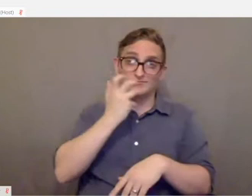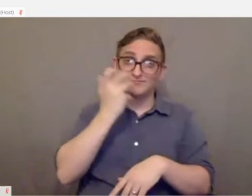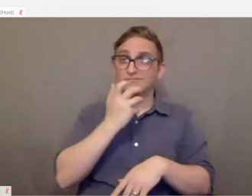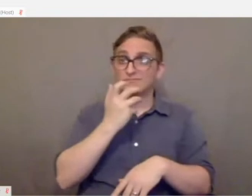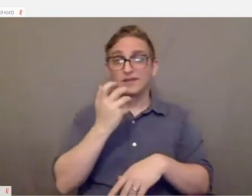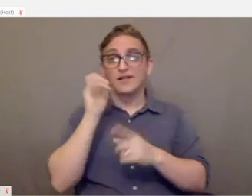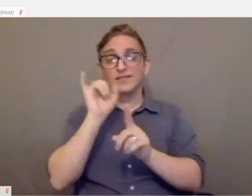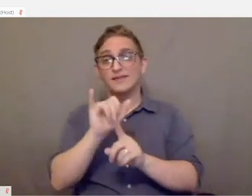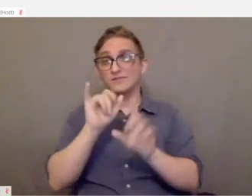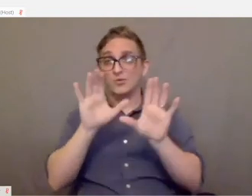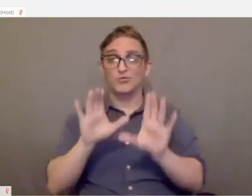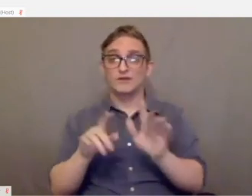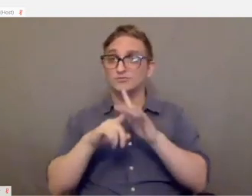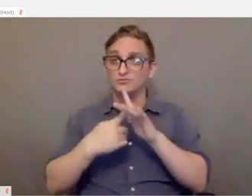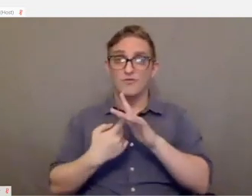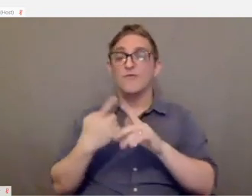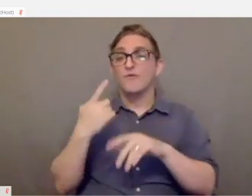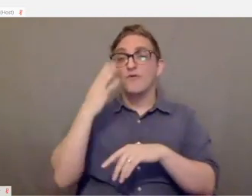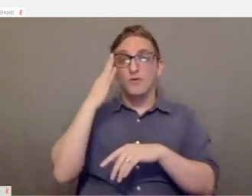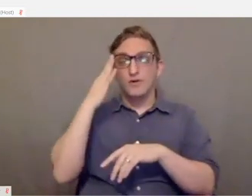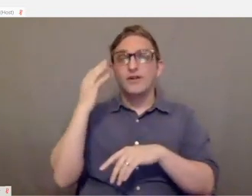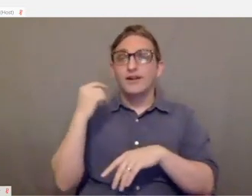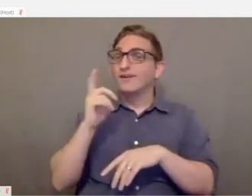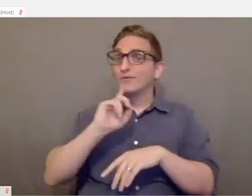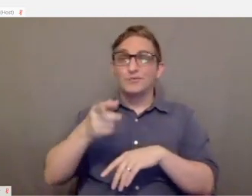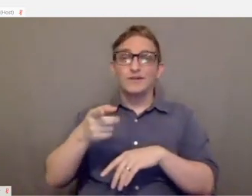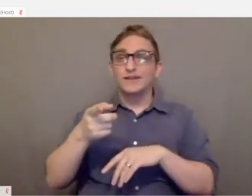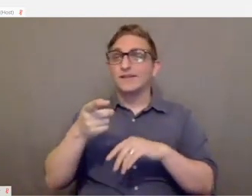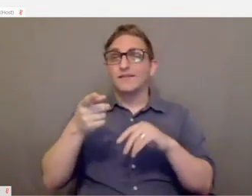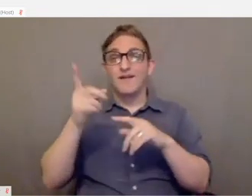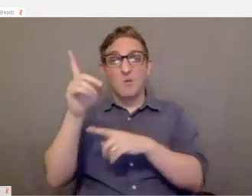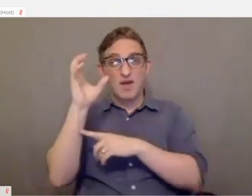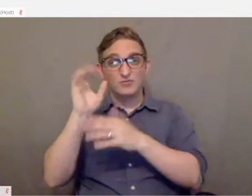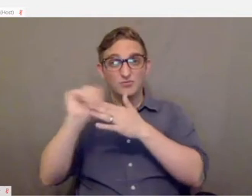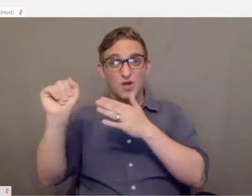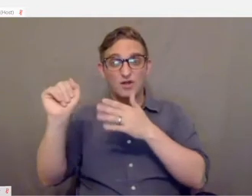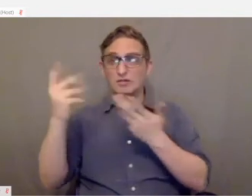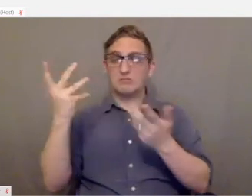That's a really great start, really $100 is unheard of.